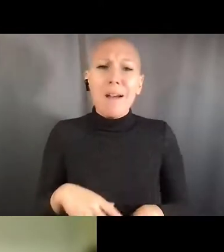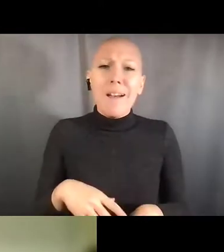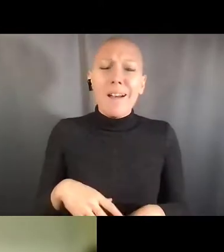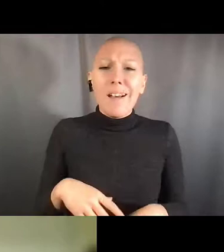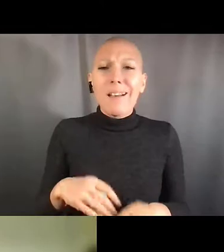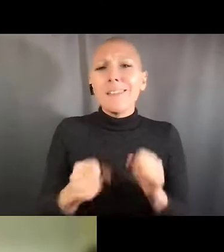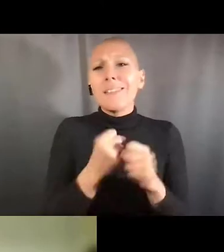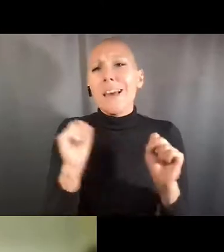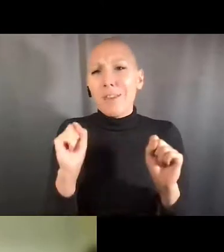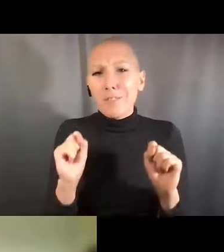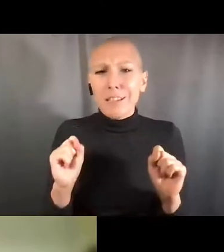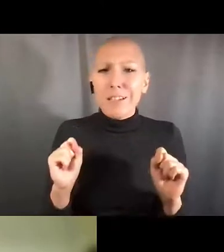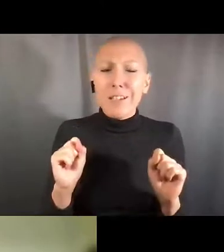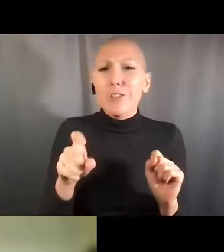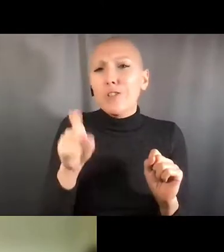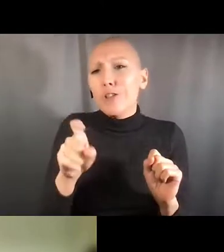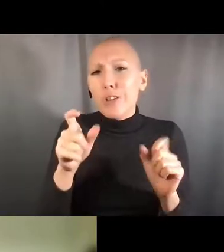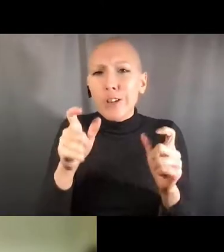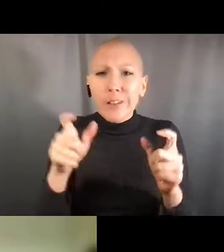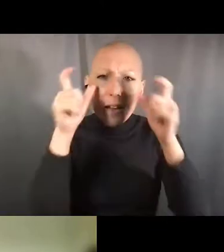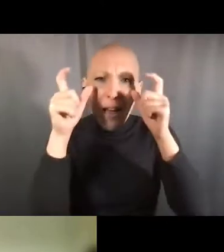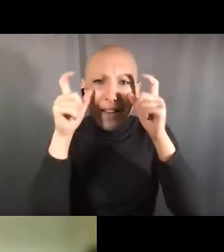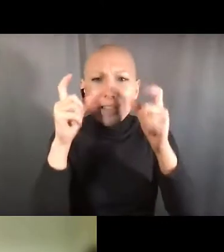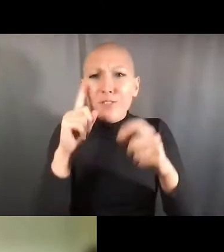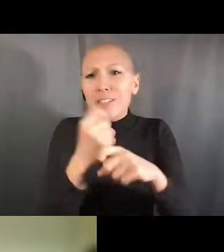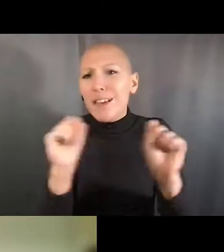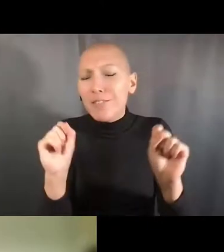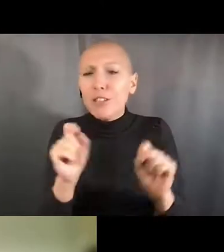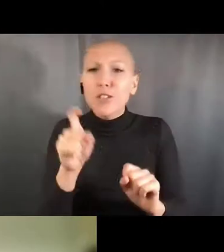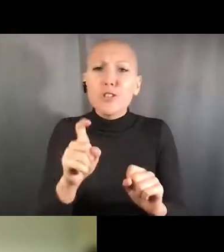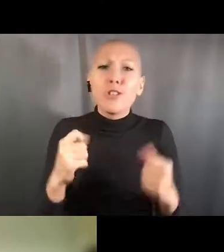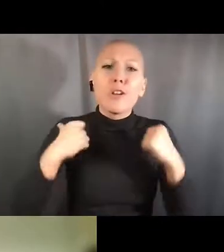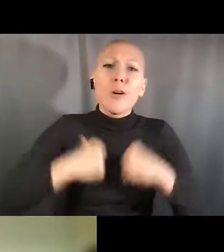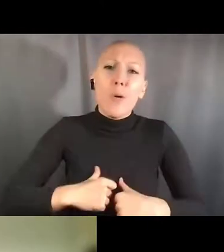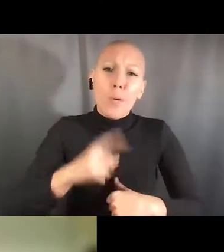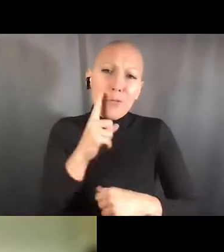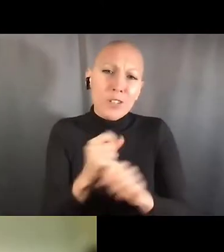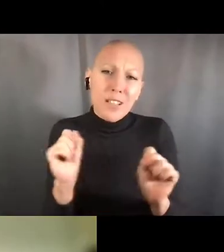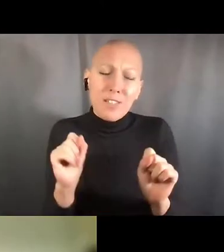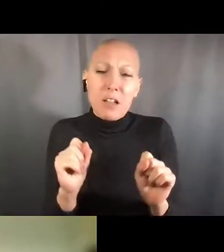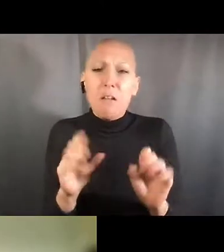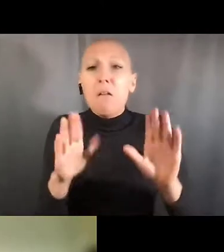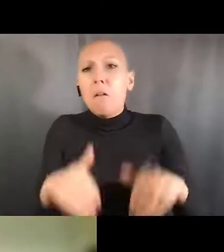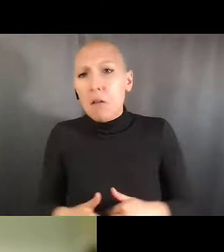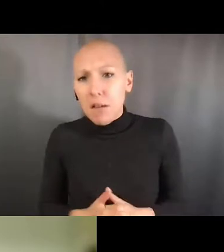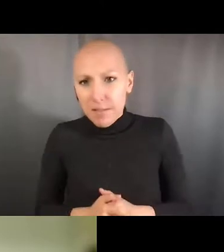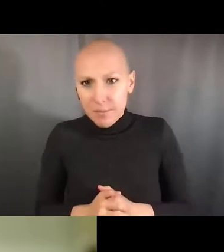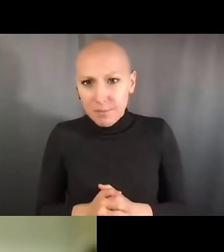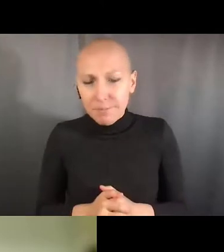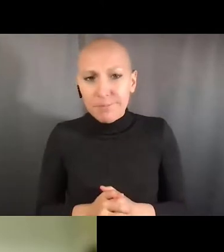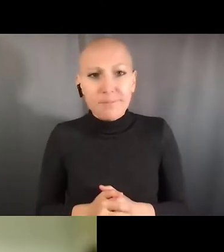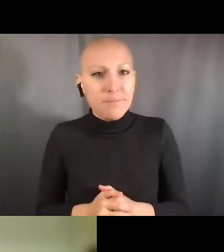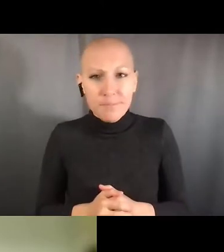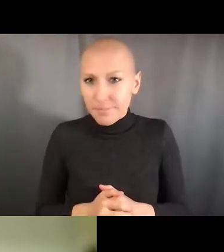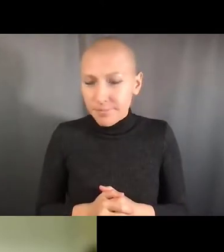it's more when something goes wrong, that that would happen. Although in some of the bigger awards during site visits